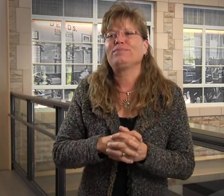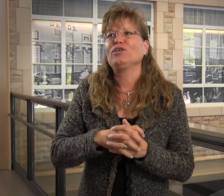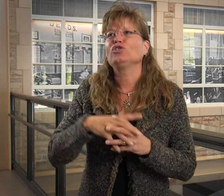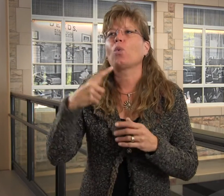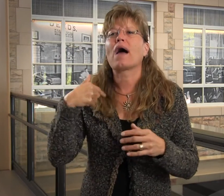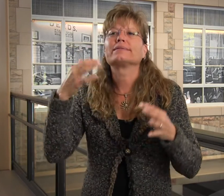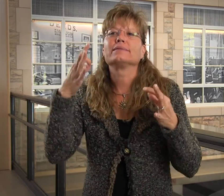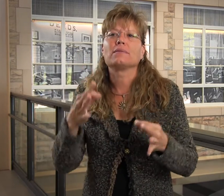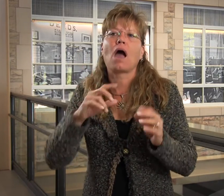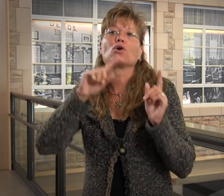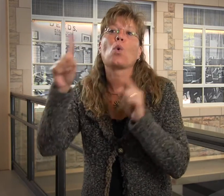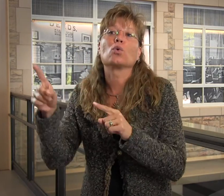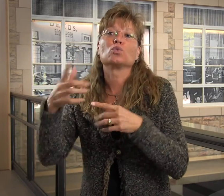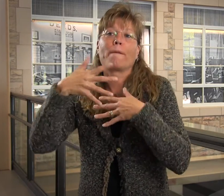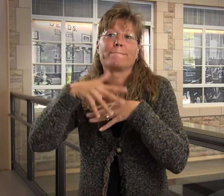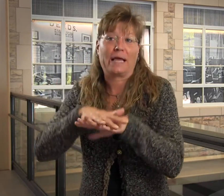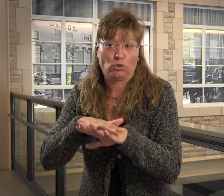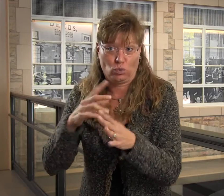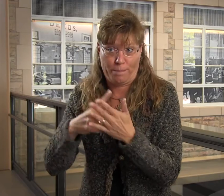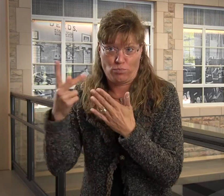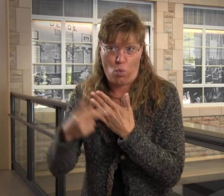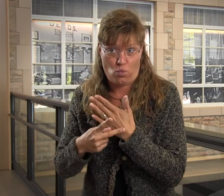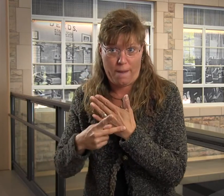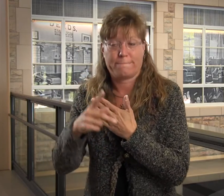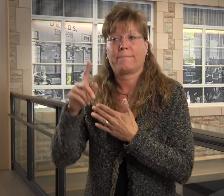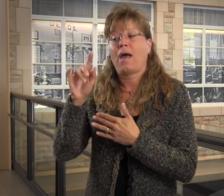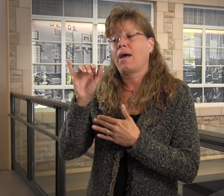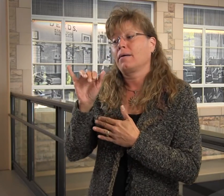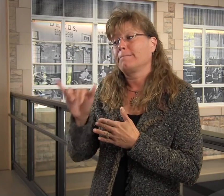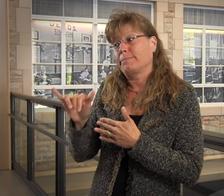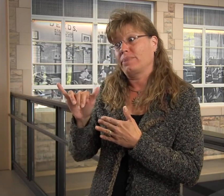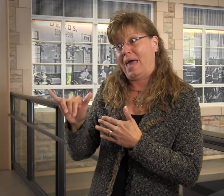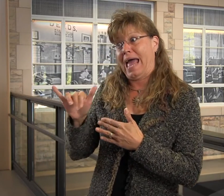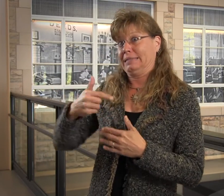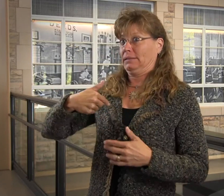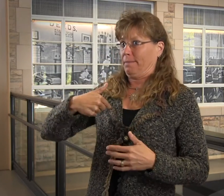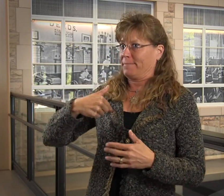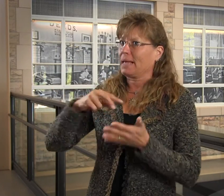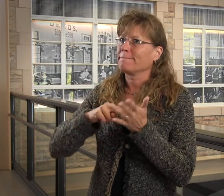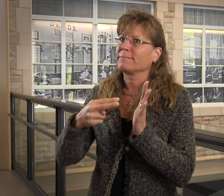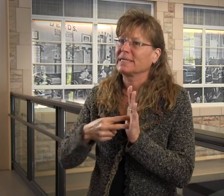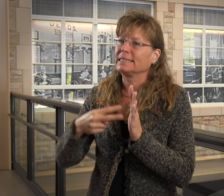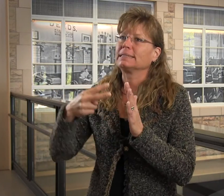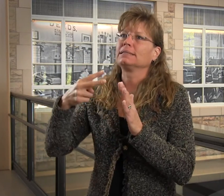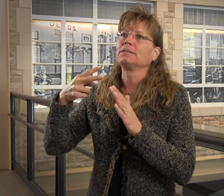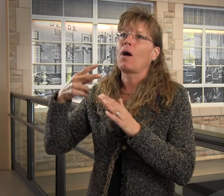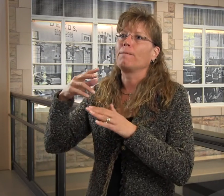the Deafness piece. At that point, I went to mainstream program.